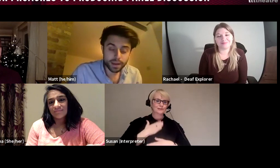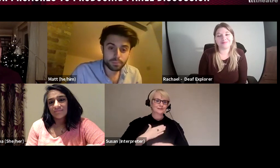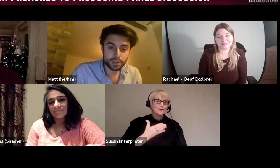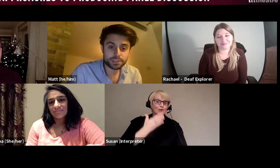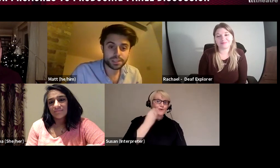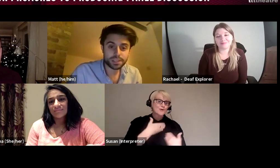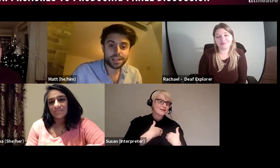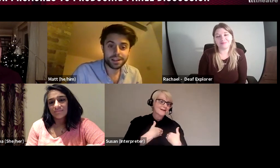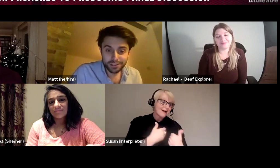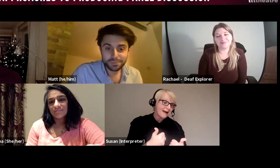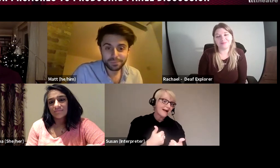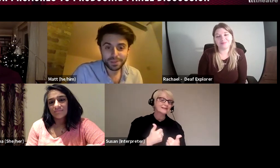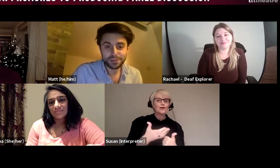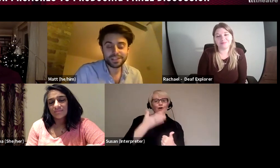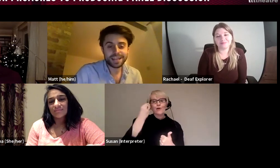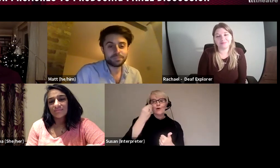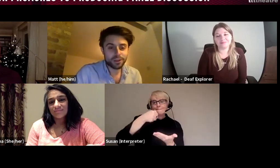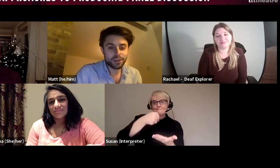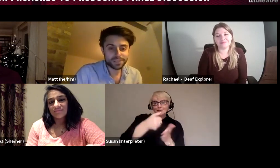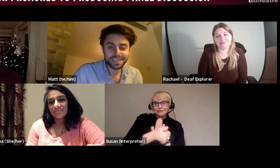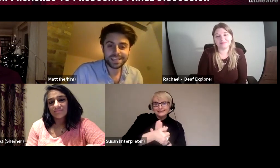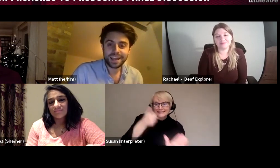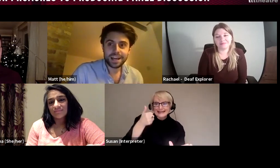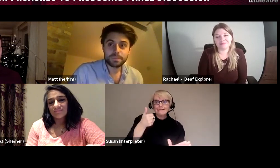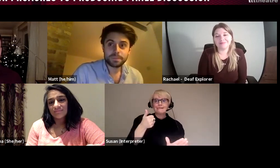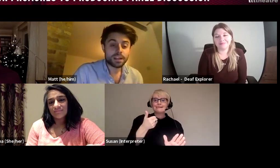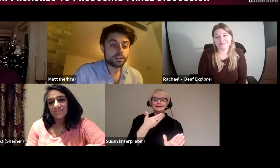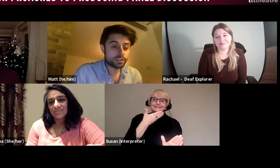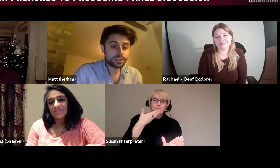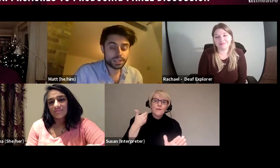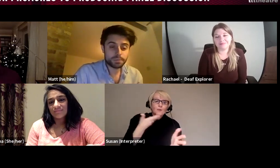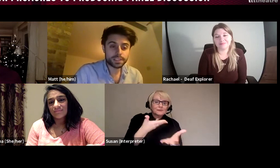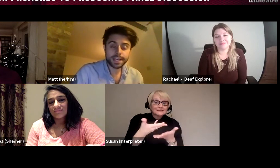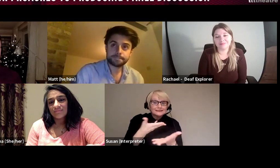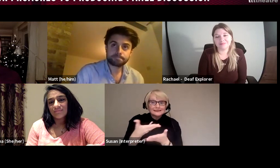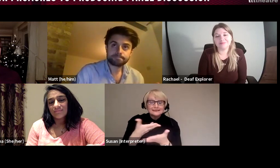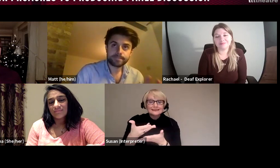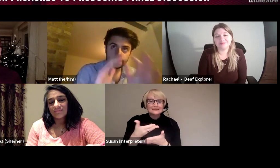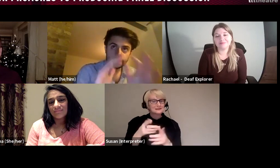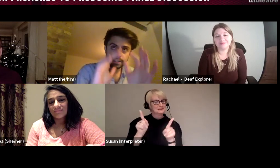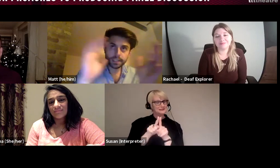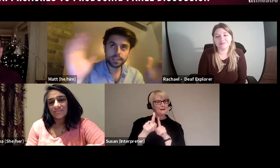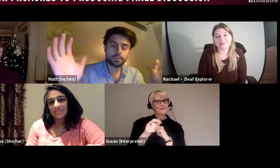with budgets, they learn to be good at diplomacy. They learn to as Deepa says see the big picture